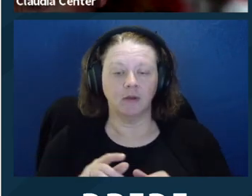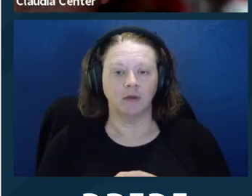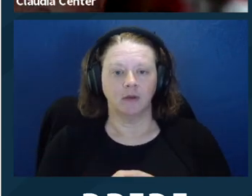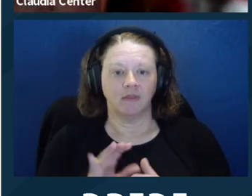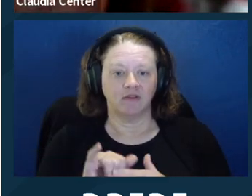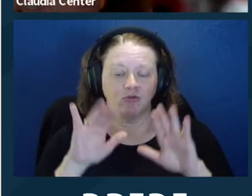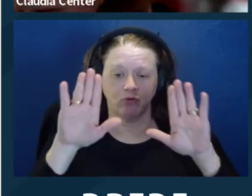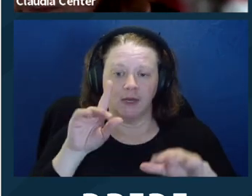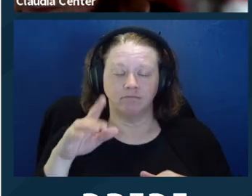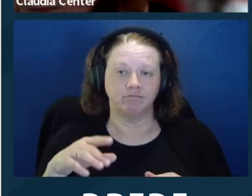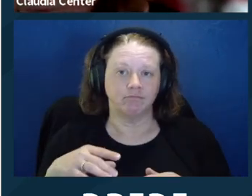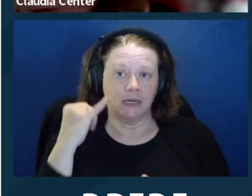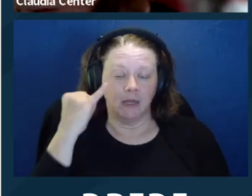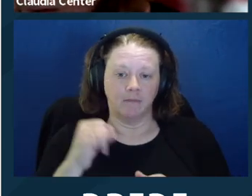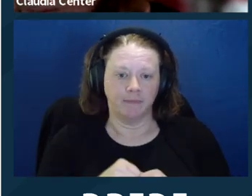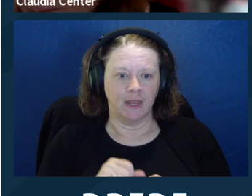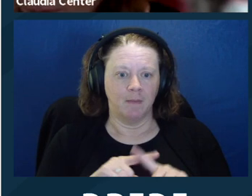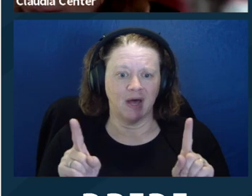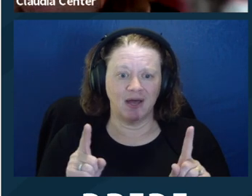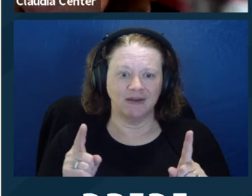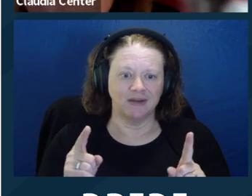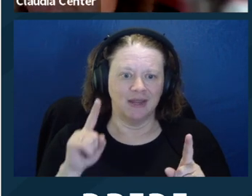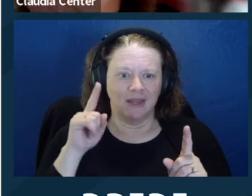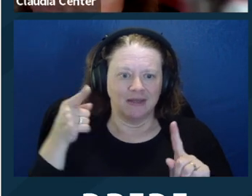can ask them for templates. That's a great tip.